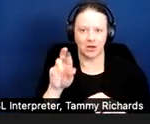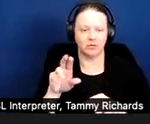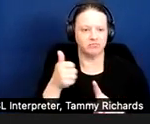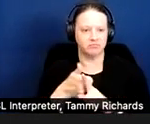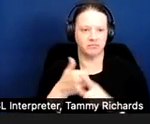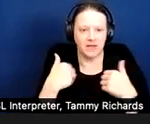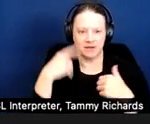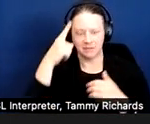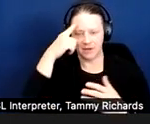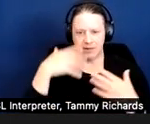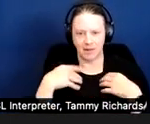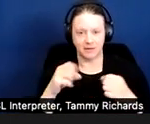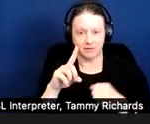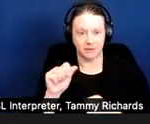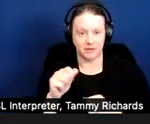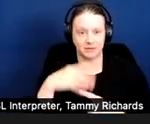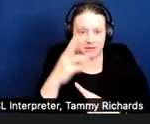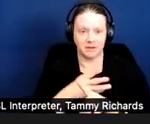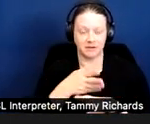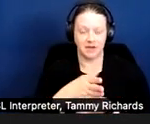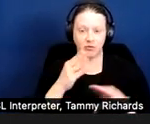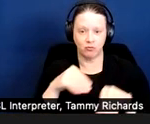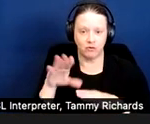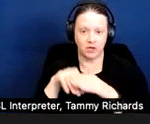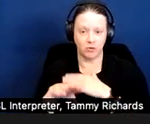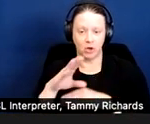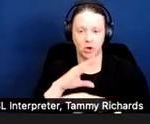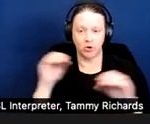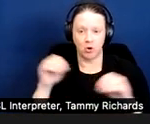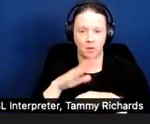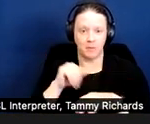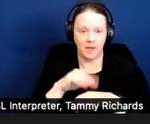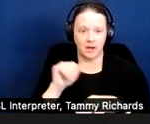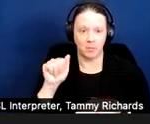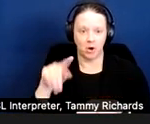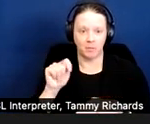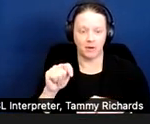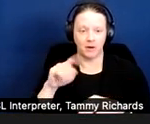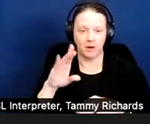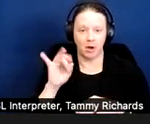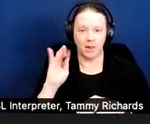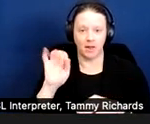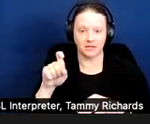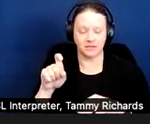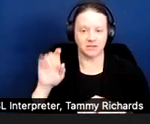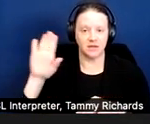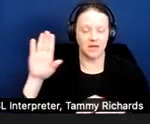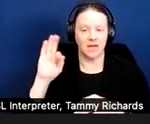Six months after moving into a no-pet apartment complex, Taylor's treating psychologist recommended